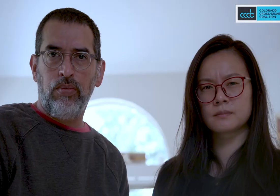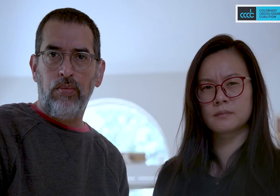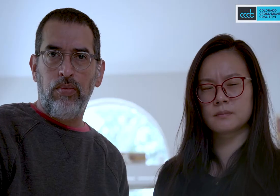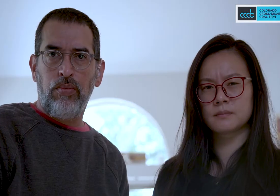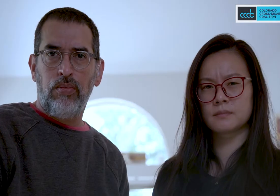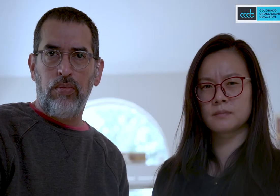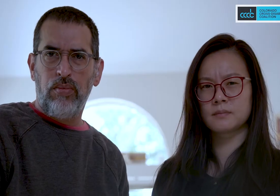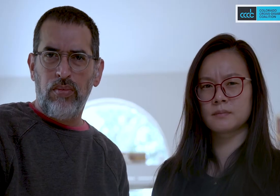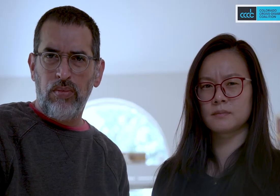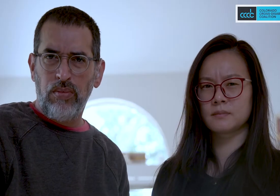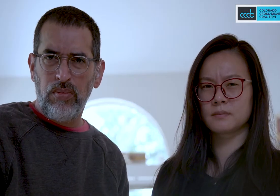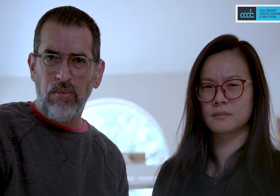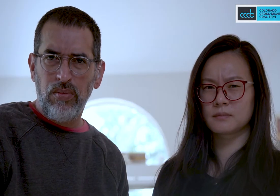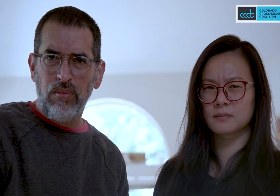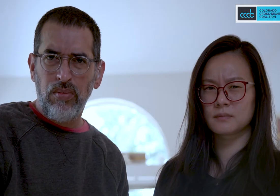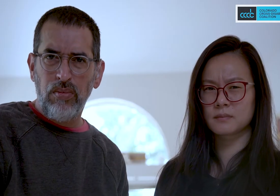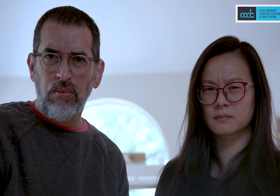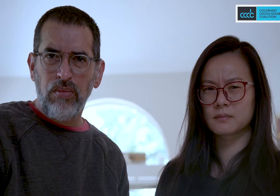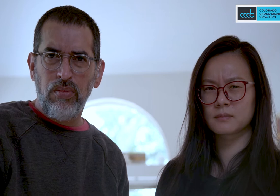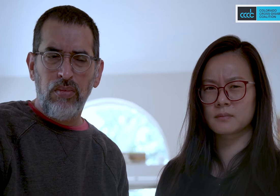Receptionist: Can your friend interpret for you?